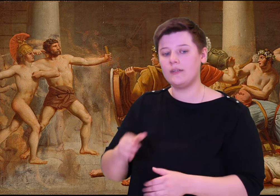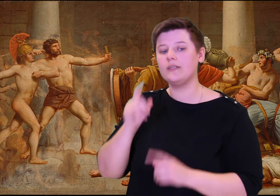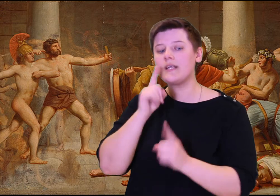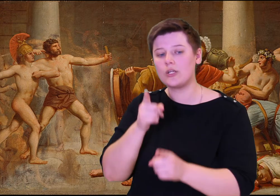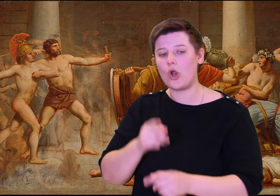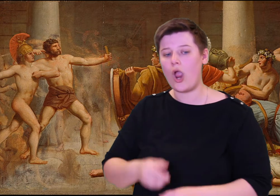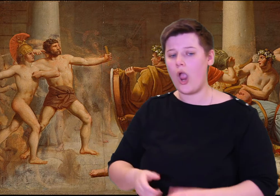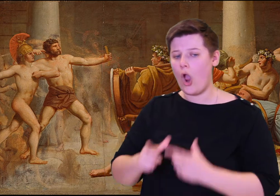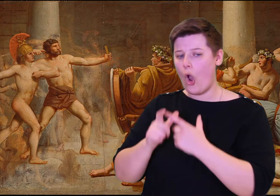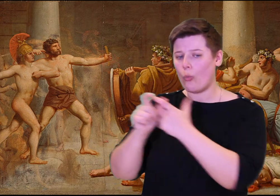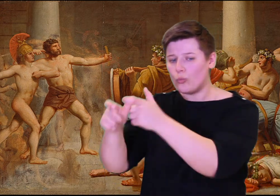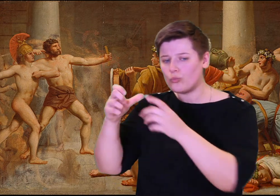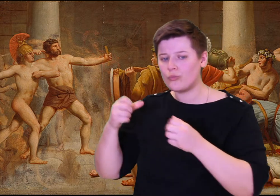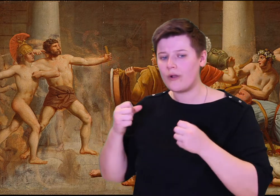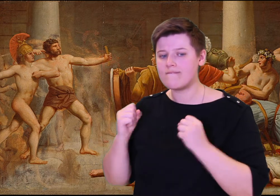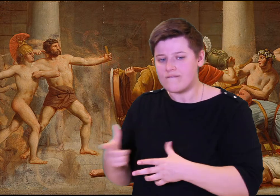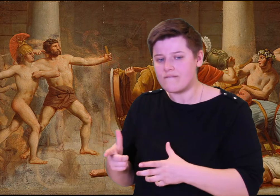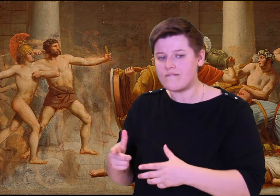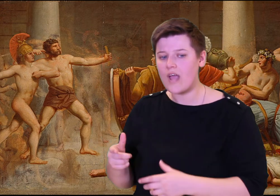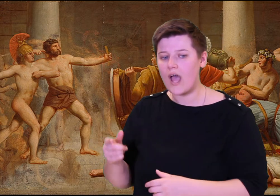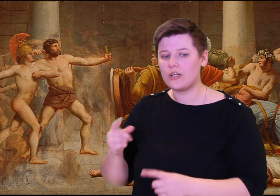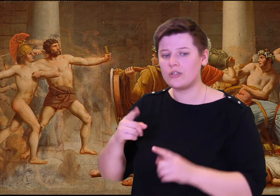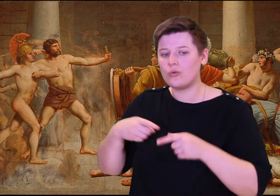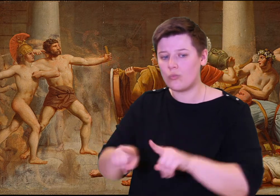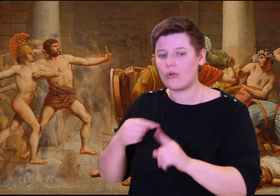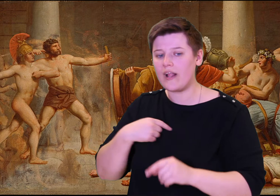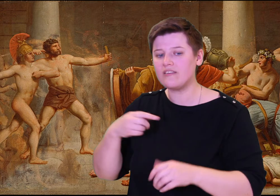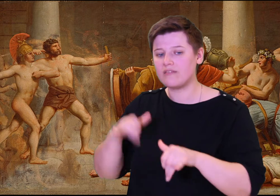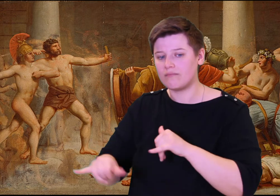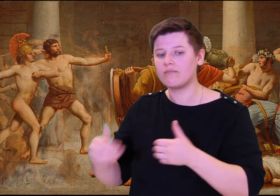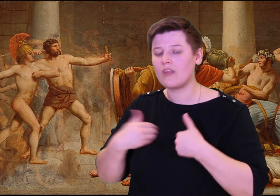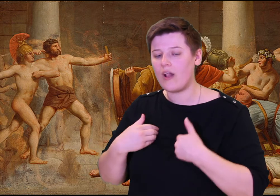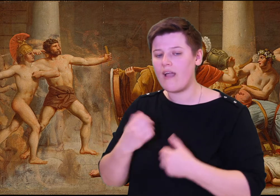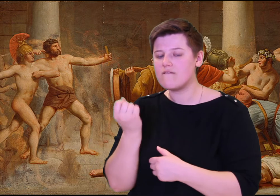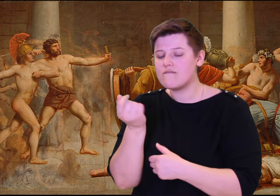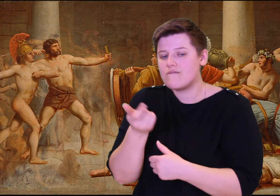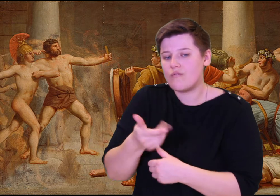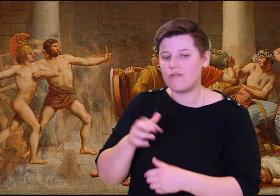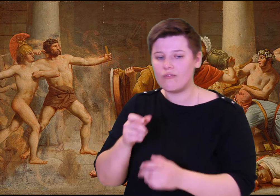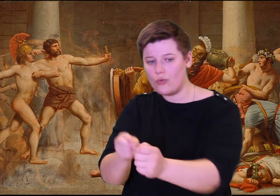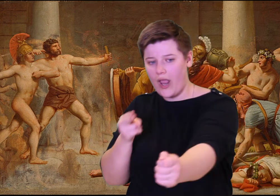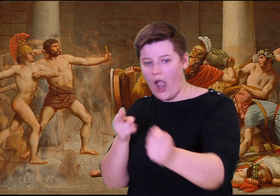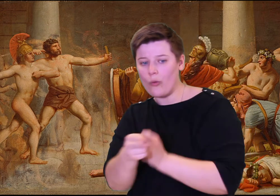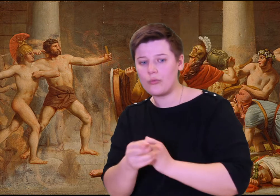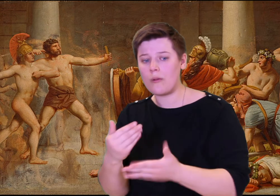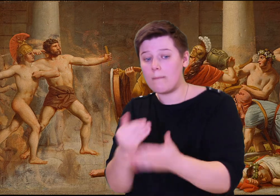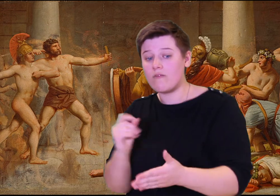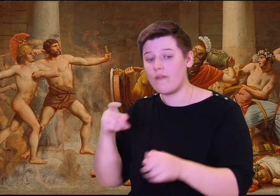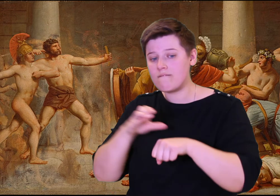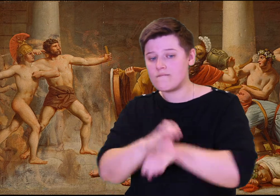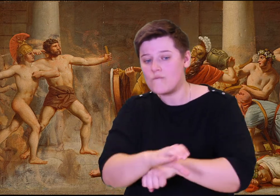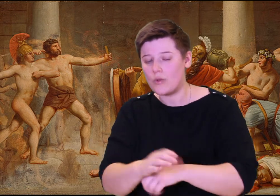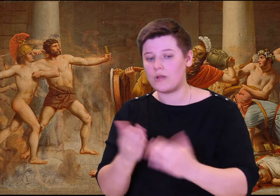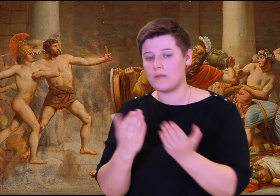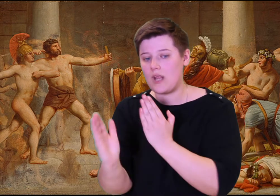This man will soon have shot his last!" He drew his sharp bronze sword, and with a